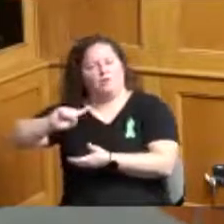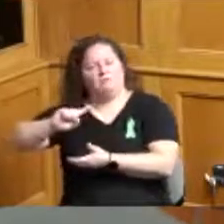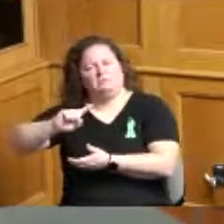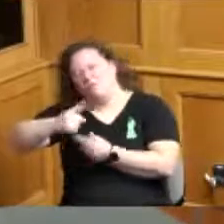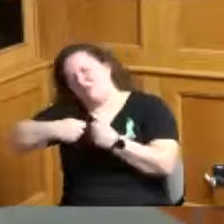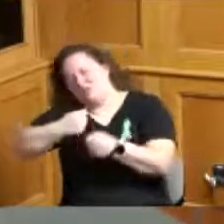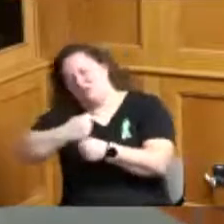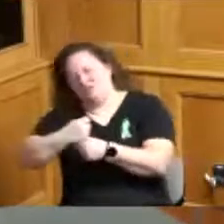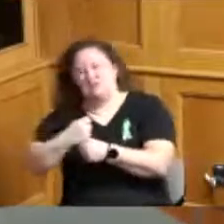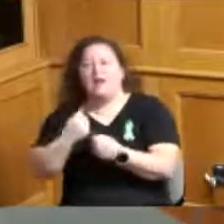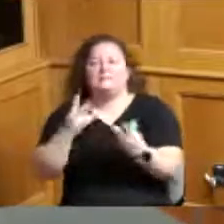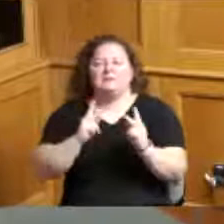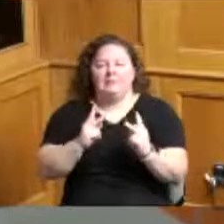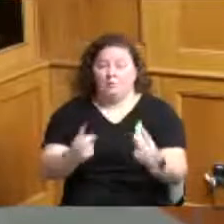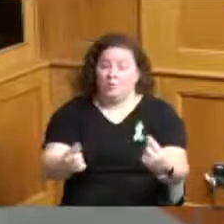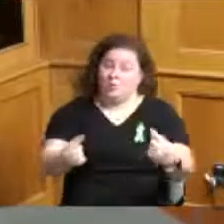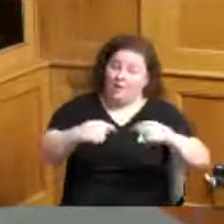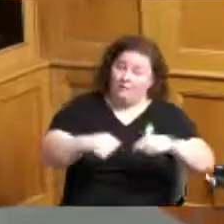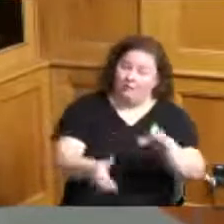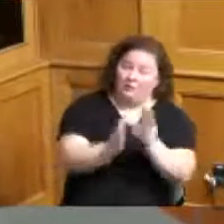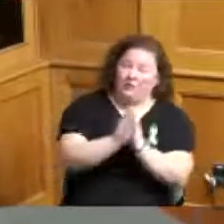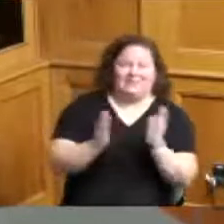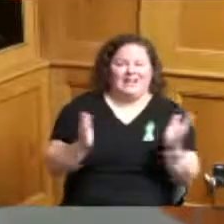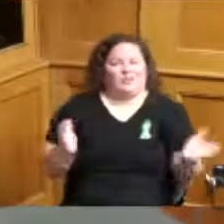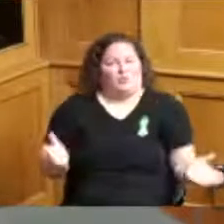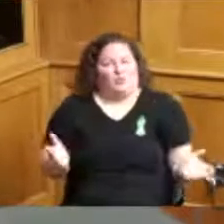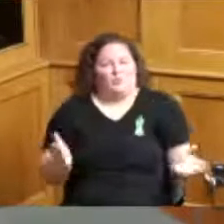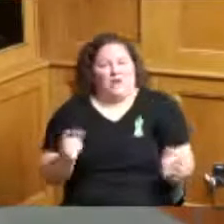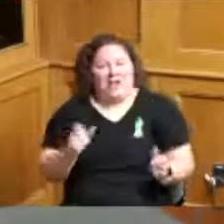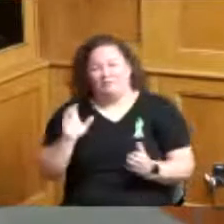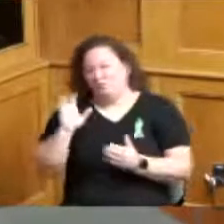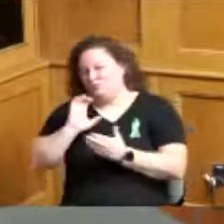with a build-over request I can't say I could find that information for you and provide that